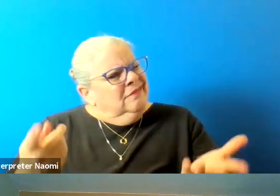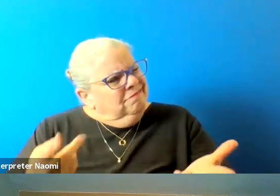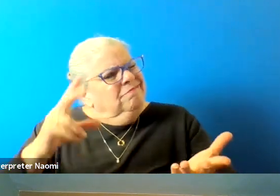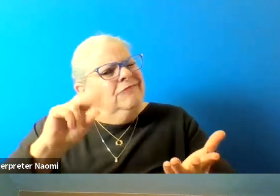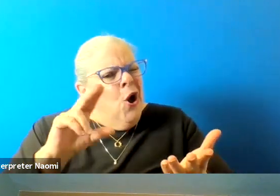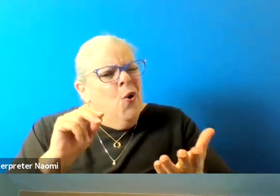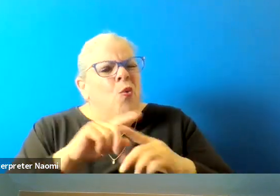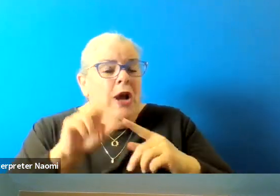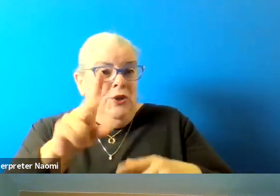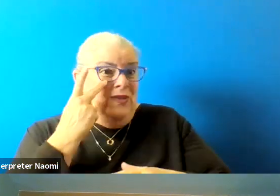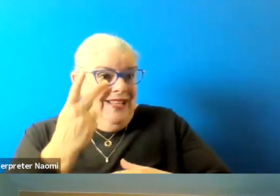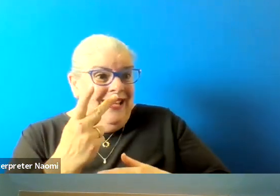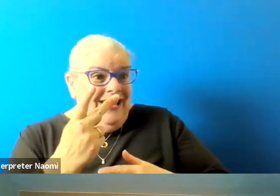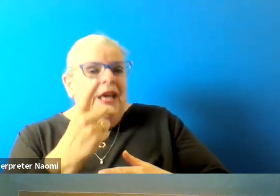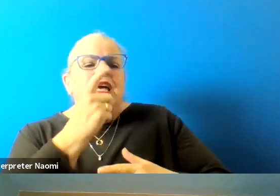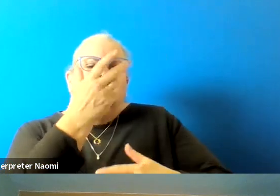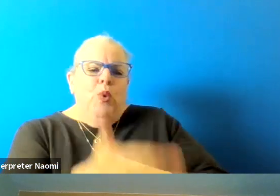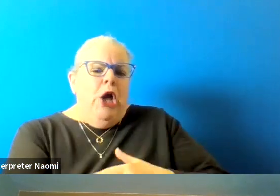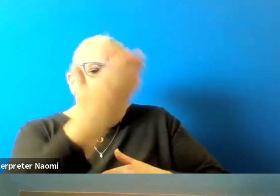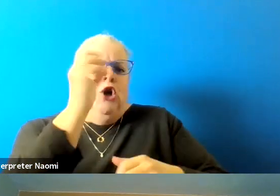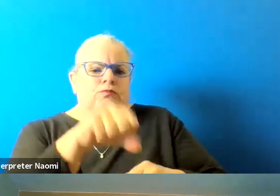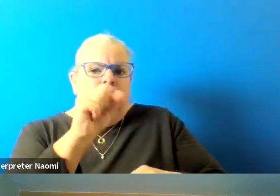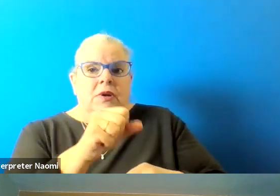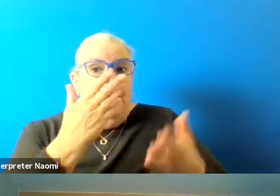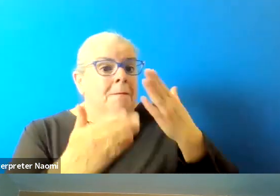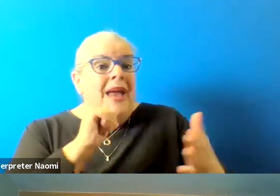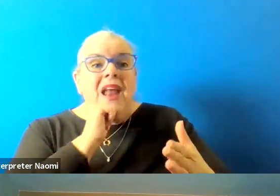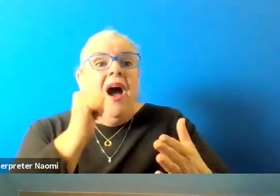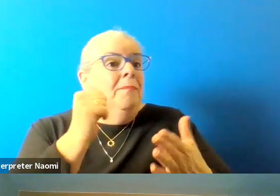What you see is who we are, it may not be what we aspire to be.